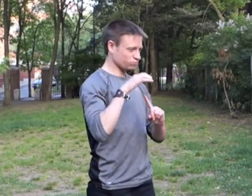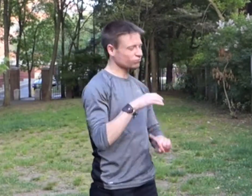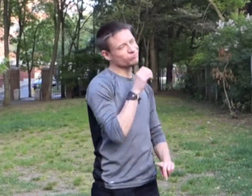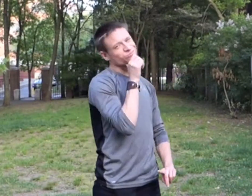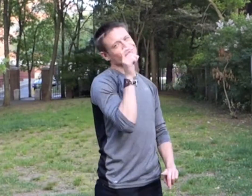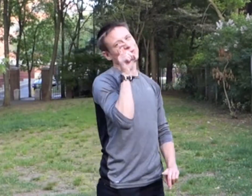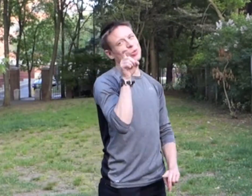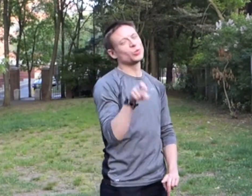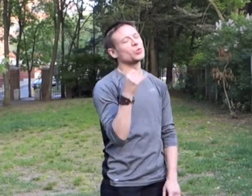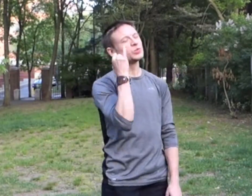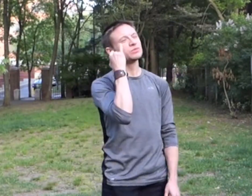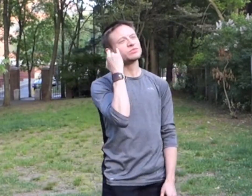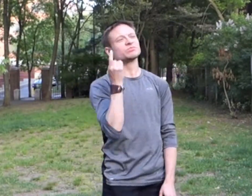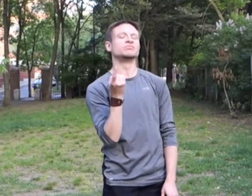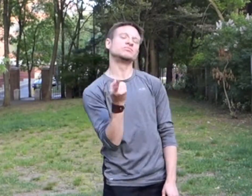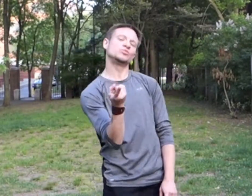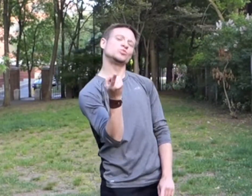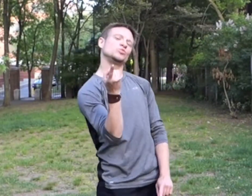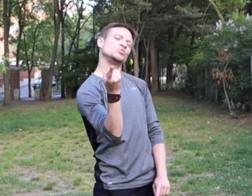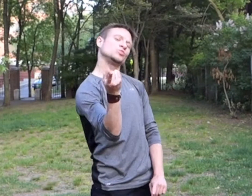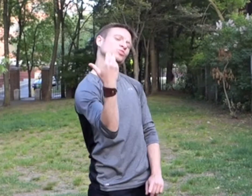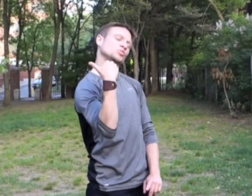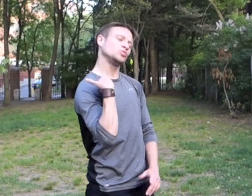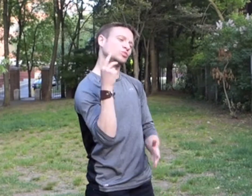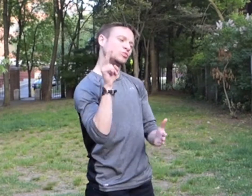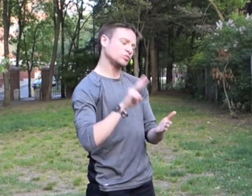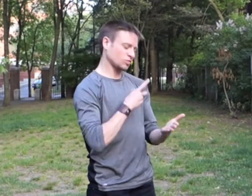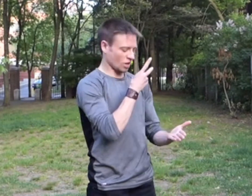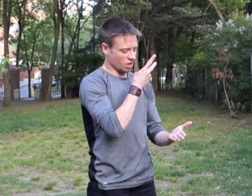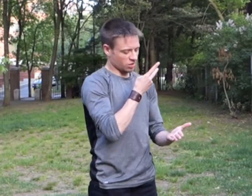Baby if I've got you, I don't need a parachute